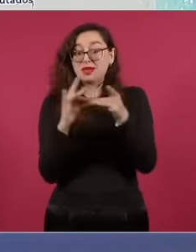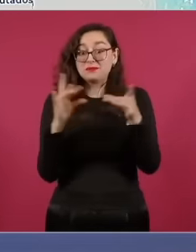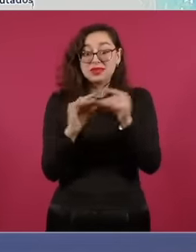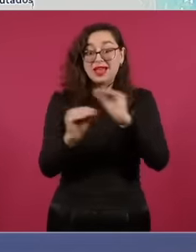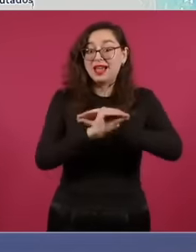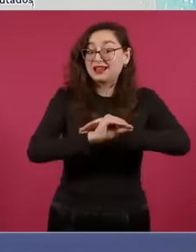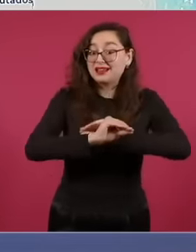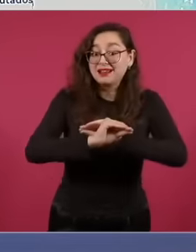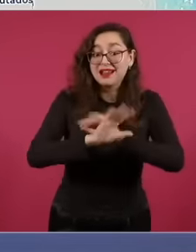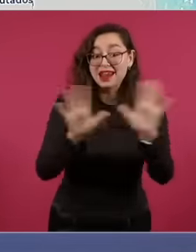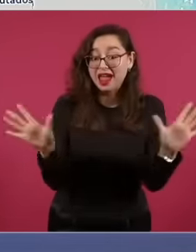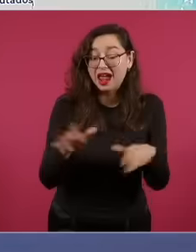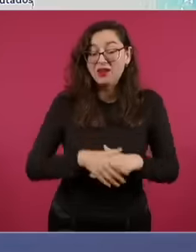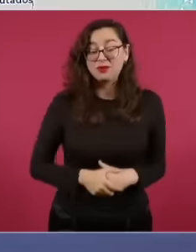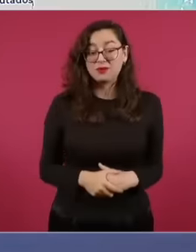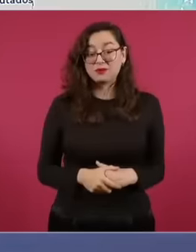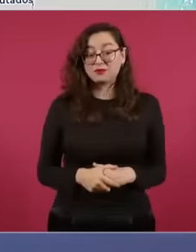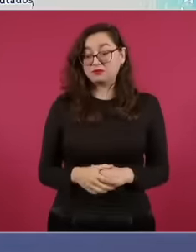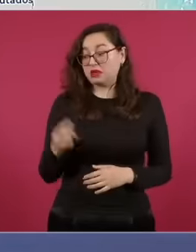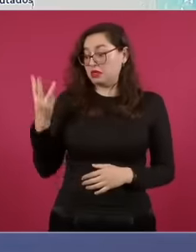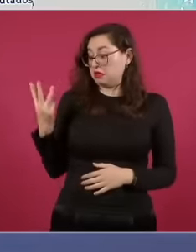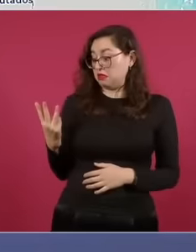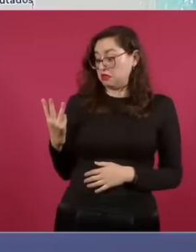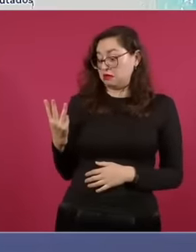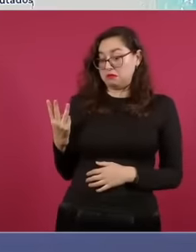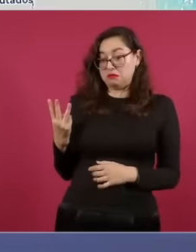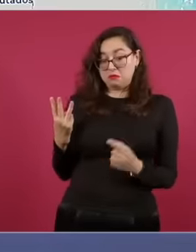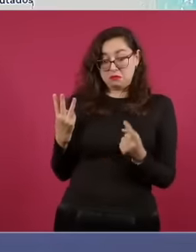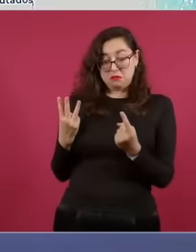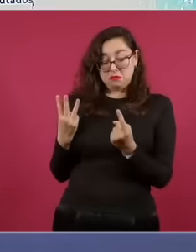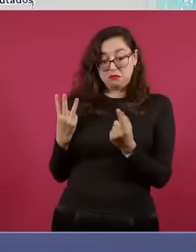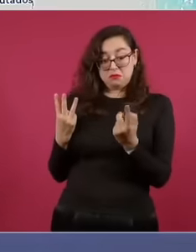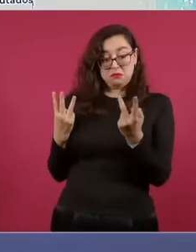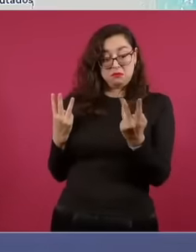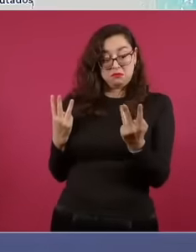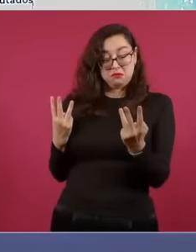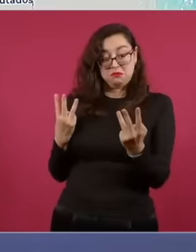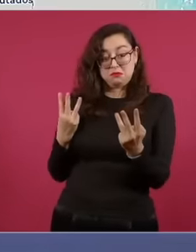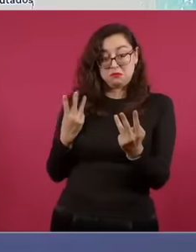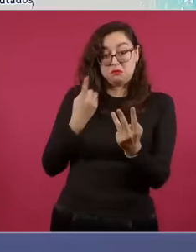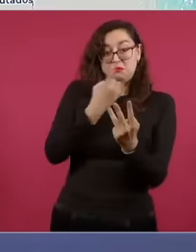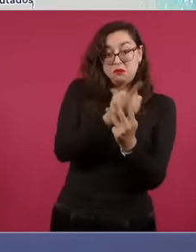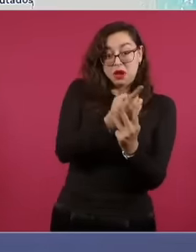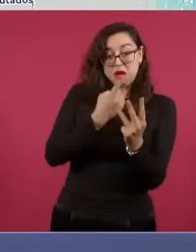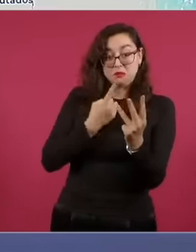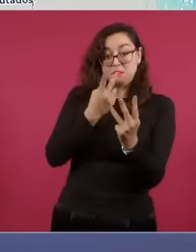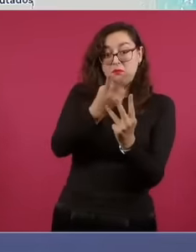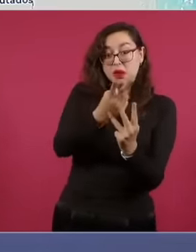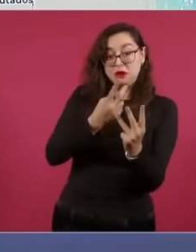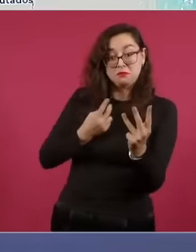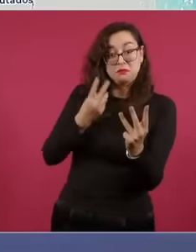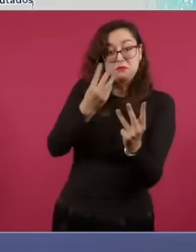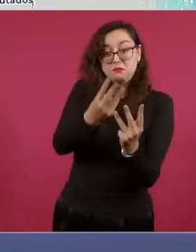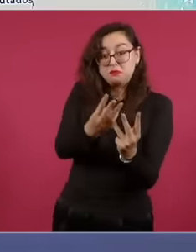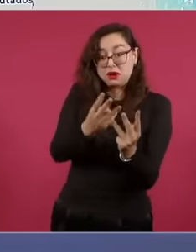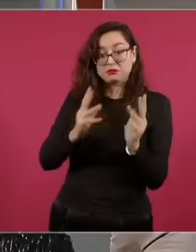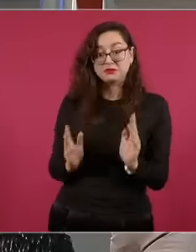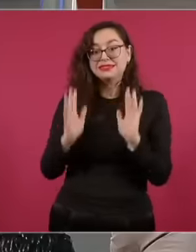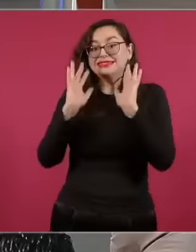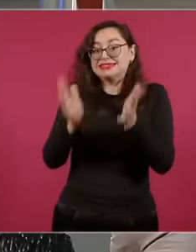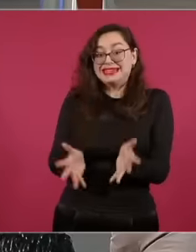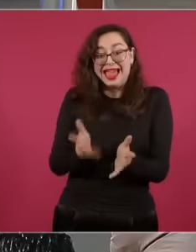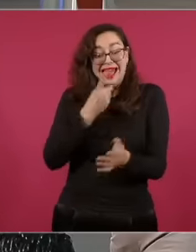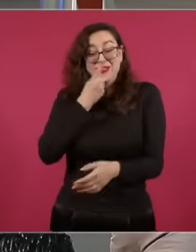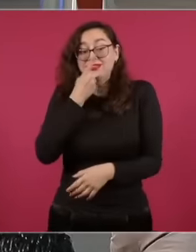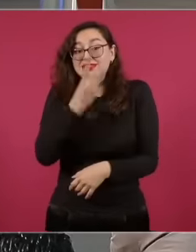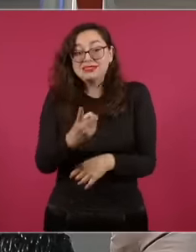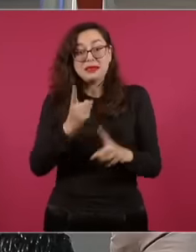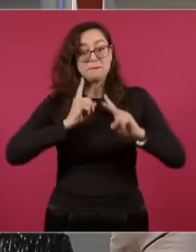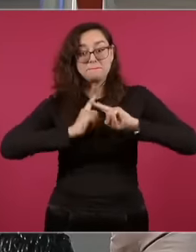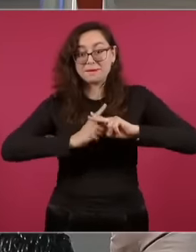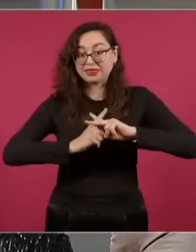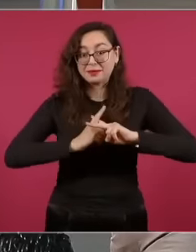one more deputy must be assigned to the green, one more deputy to the PT and one more deputy to the PRI. Go ahead, here